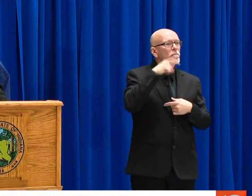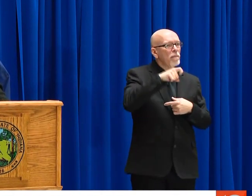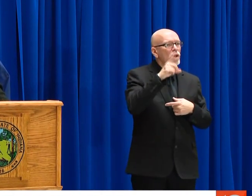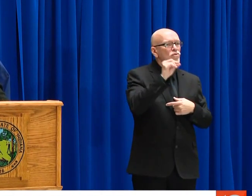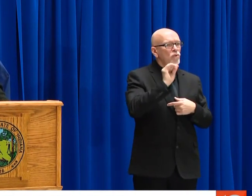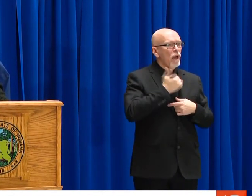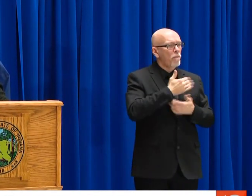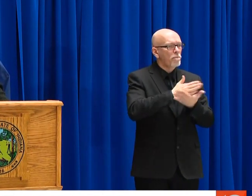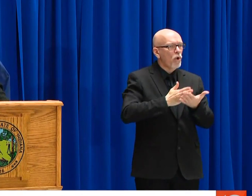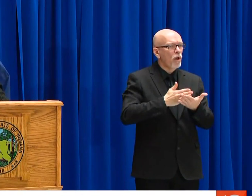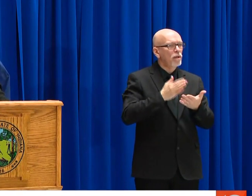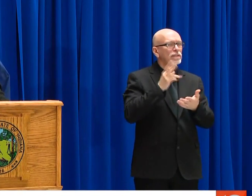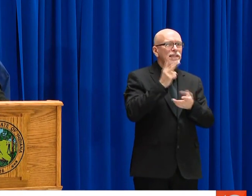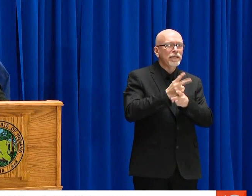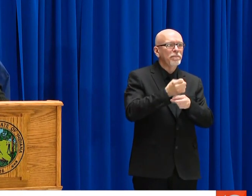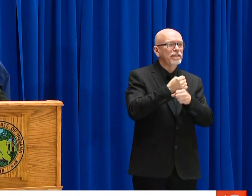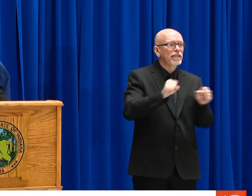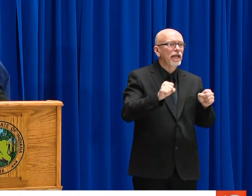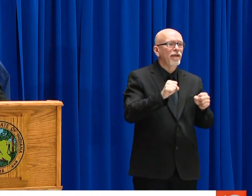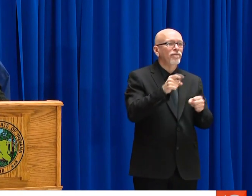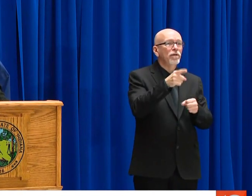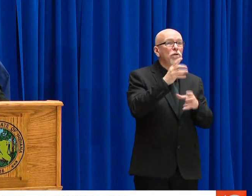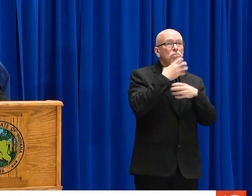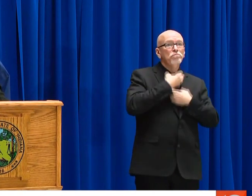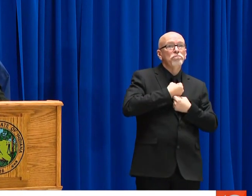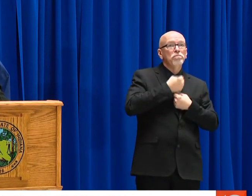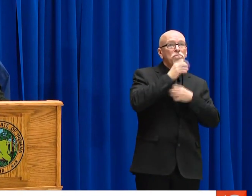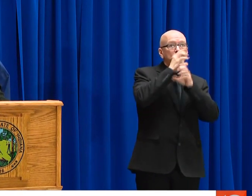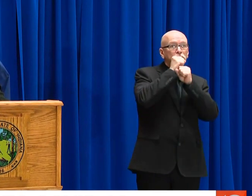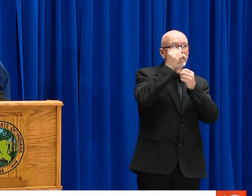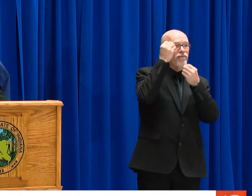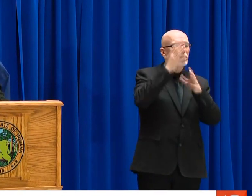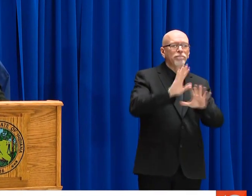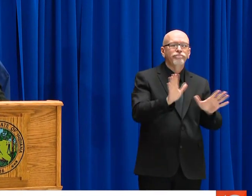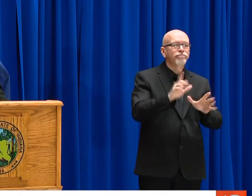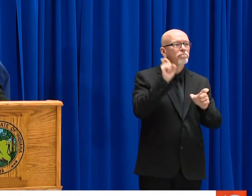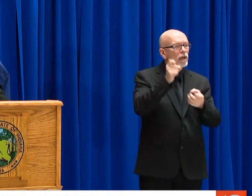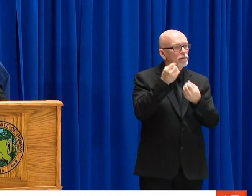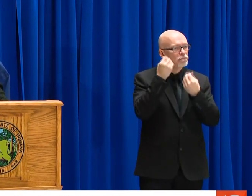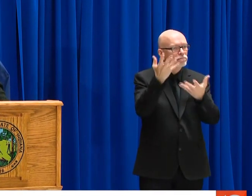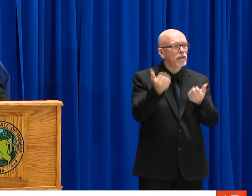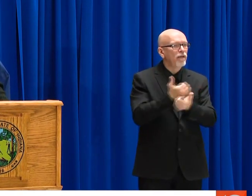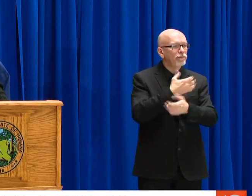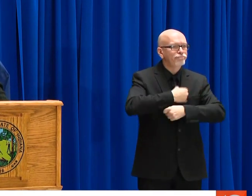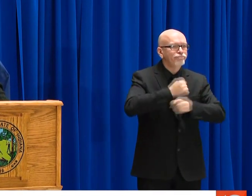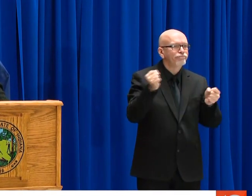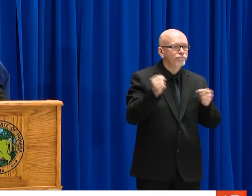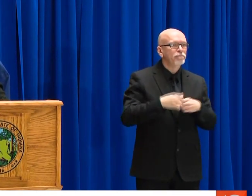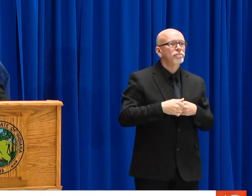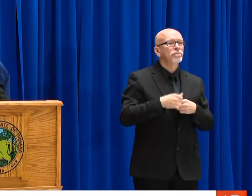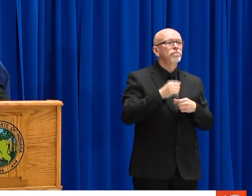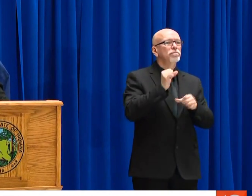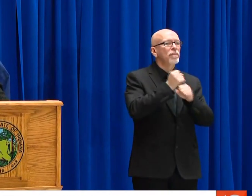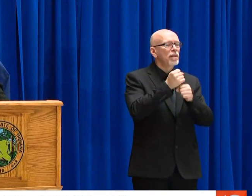BEEN FEELING SICK OR IF THERE'S SICK LOVED ONES IN THE HOME. WE NEED EVERYONE TO DO THEIR PART TO KEEP US SAFE.